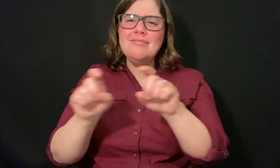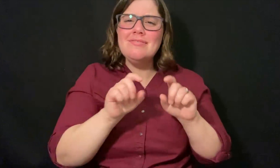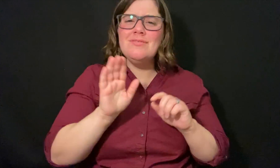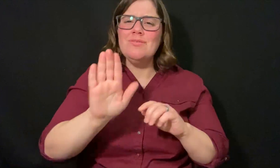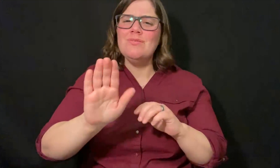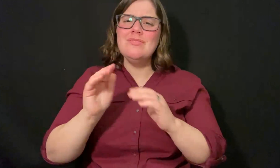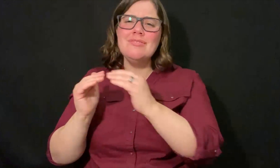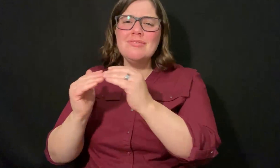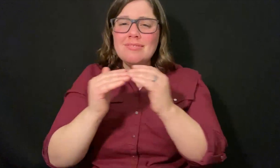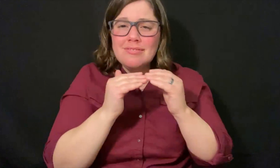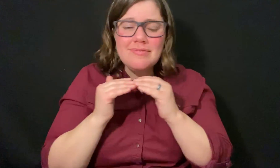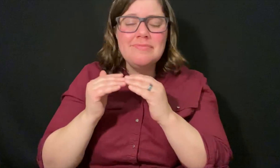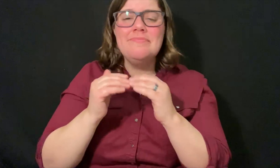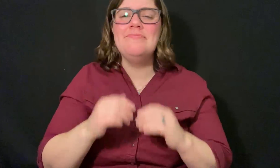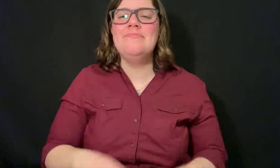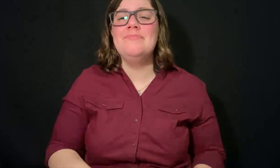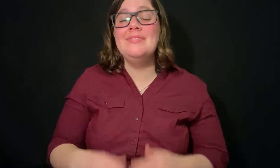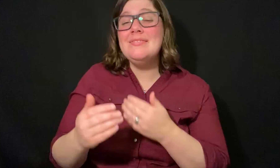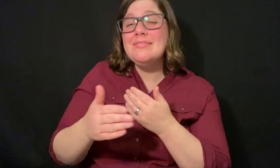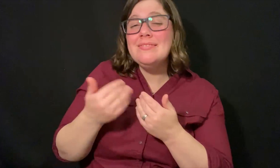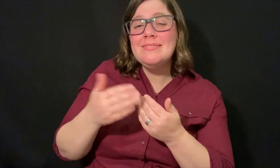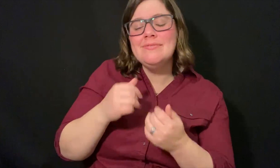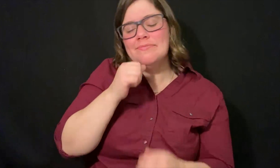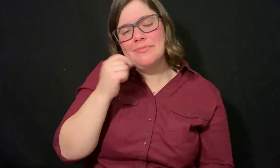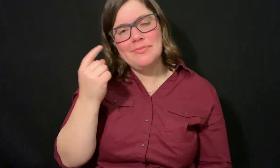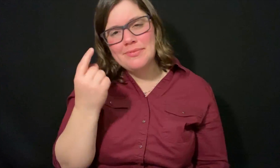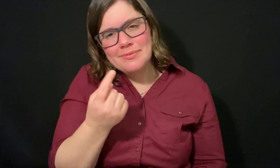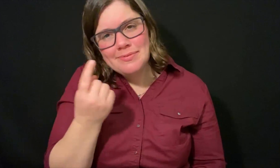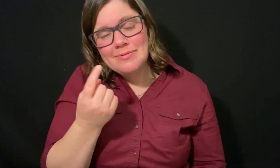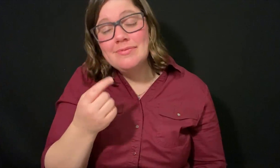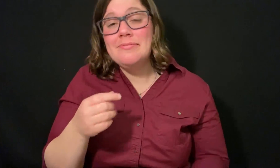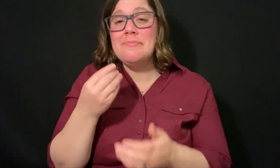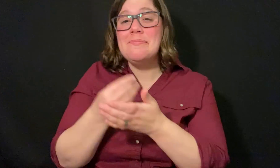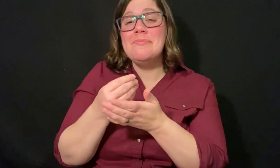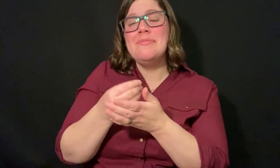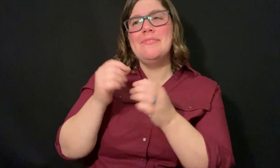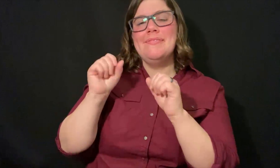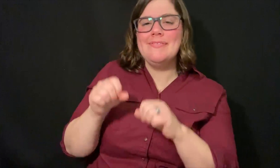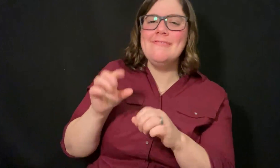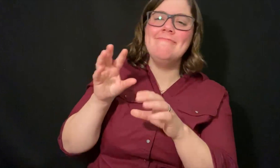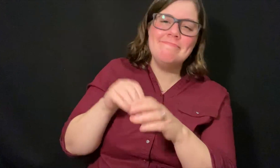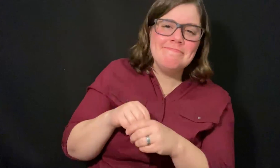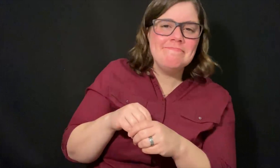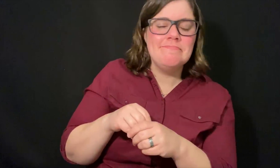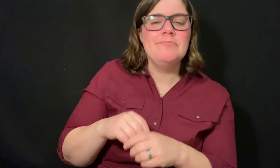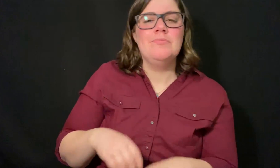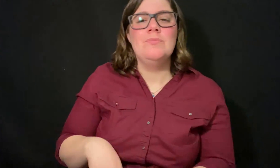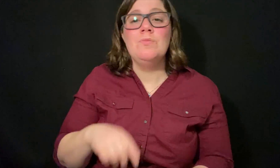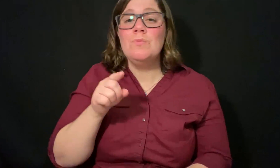Is it easy? Not always, money can also be involved.